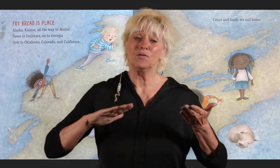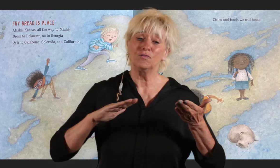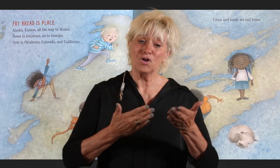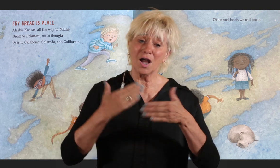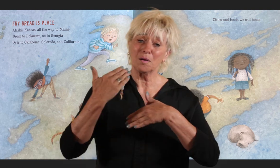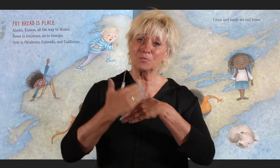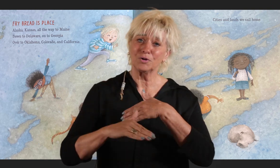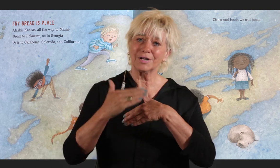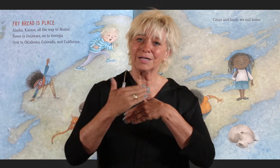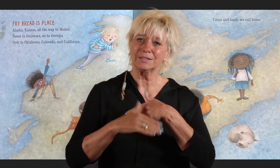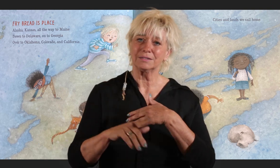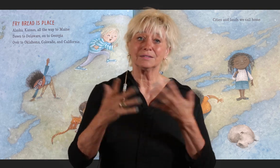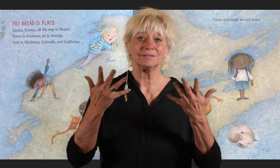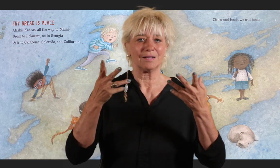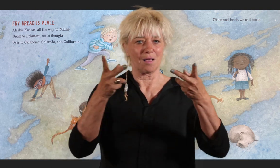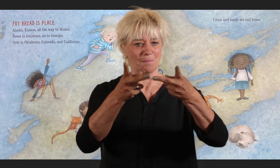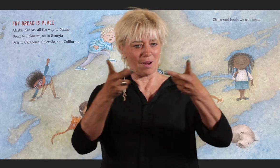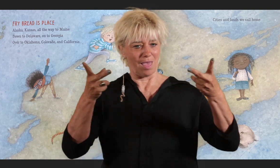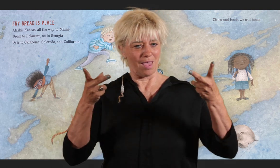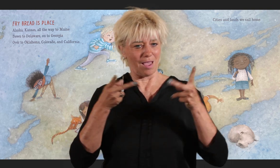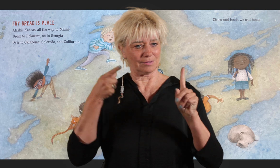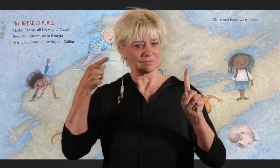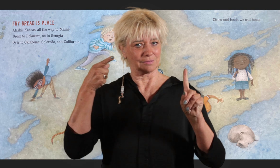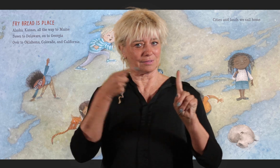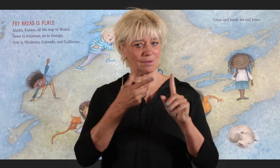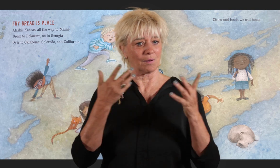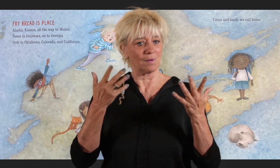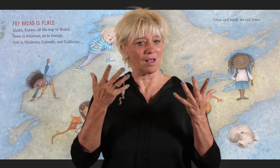Fry bread is place